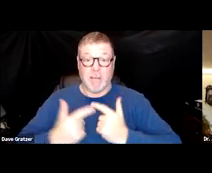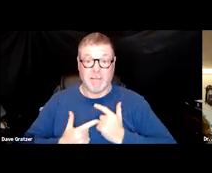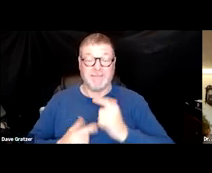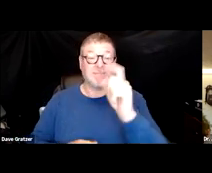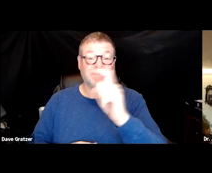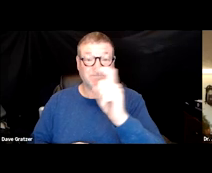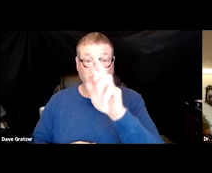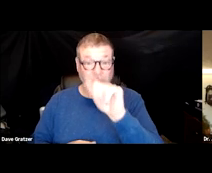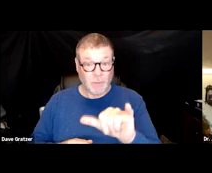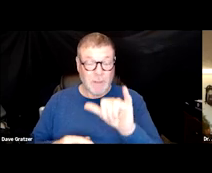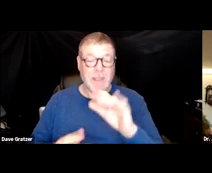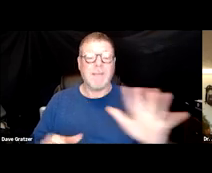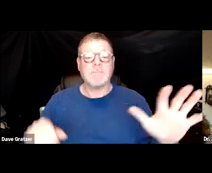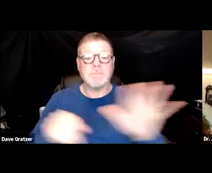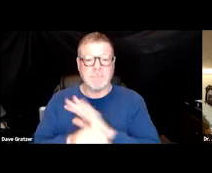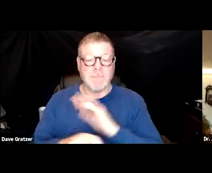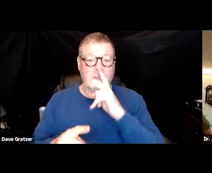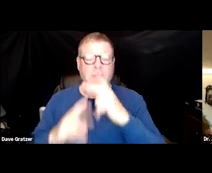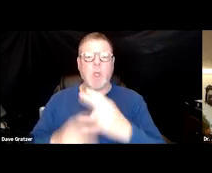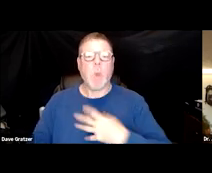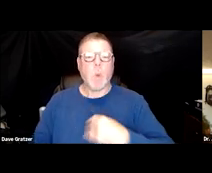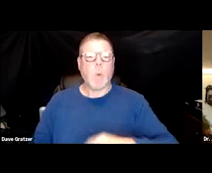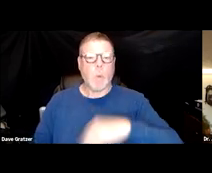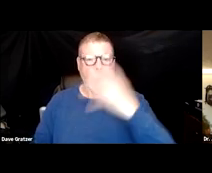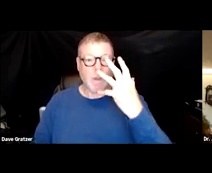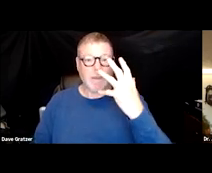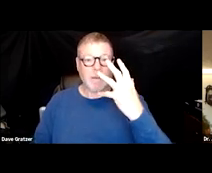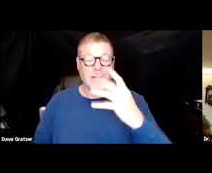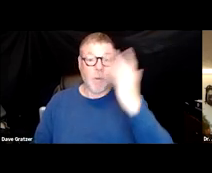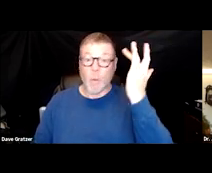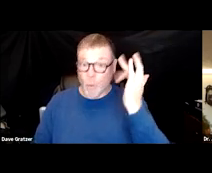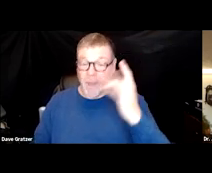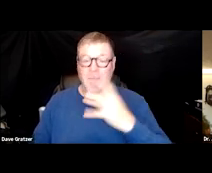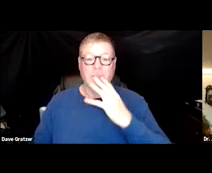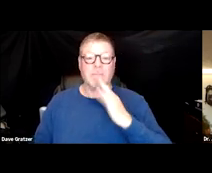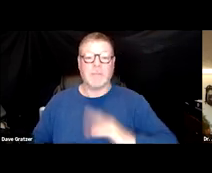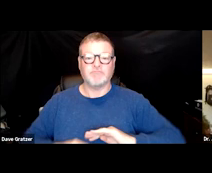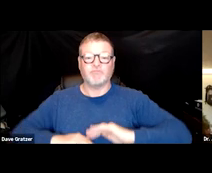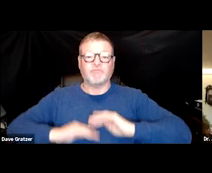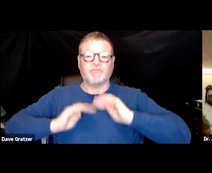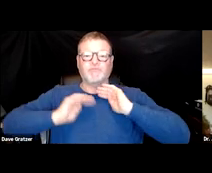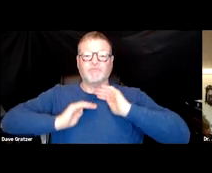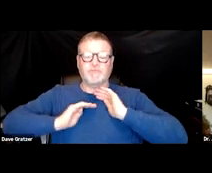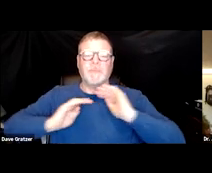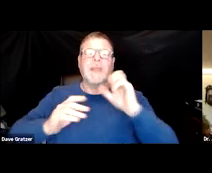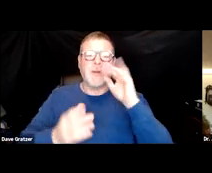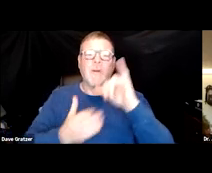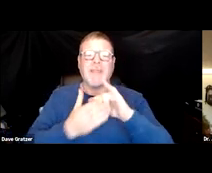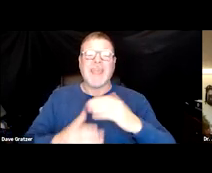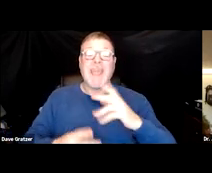have become filled, it's called a white-out. It's filled with fluid. They require this extracorporeal oxygenation